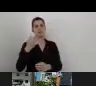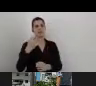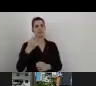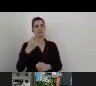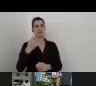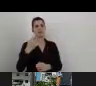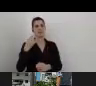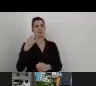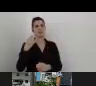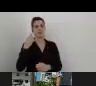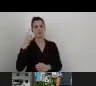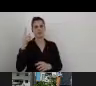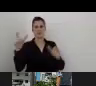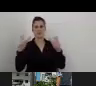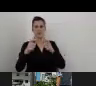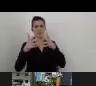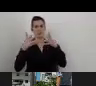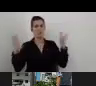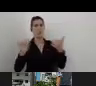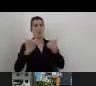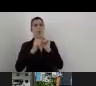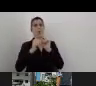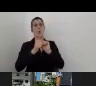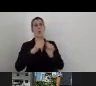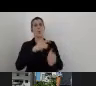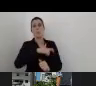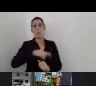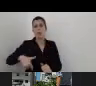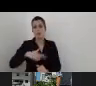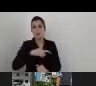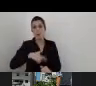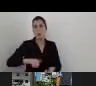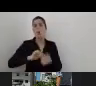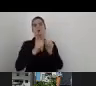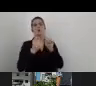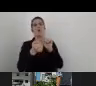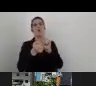or for municipalities, or public policymakers,